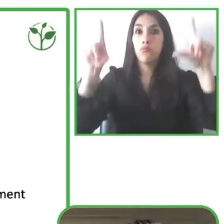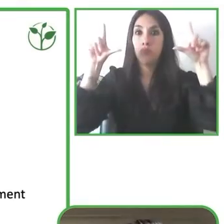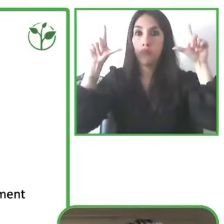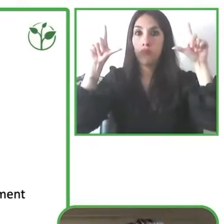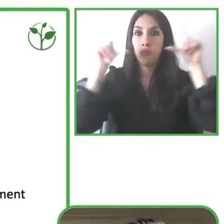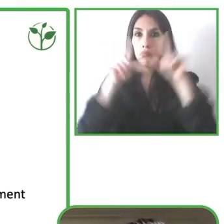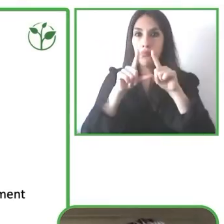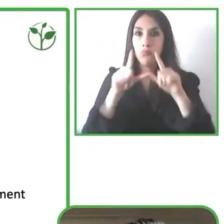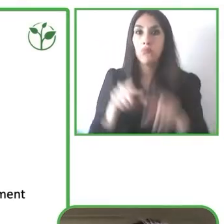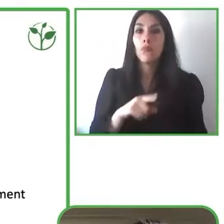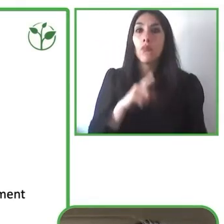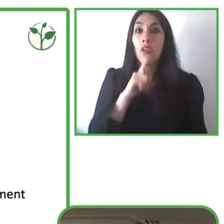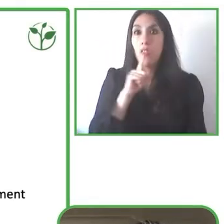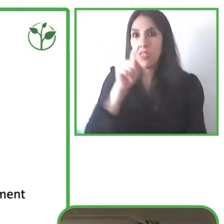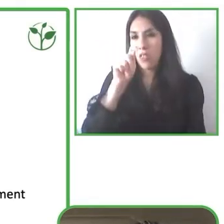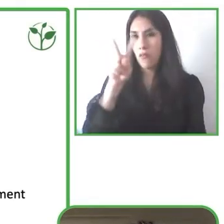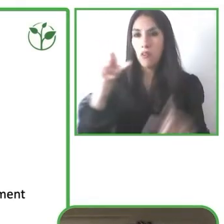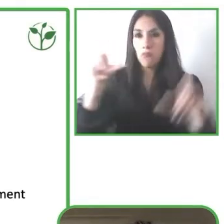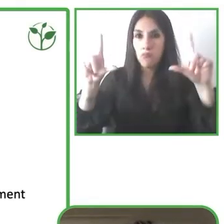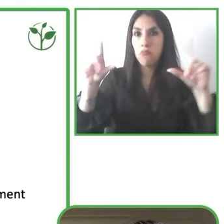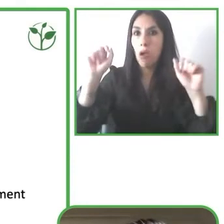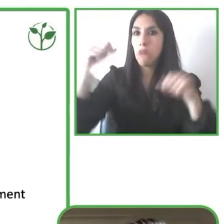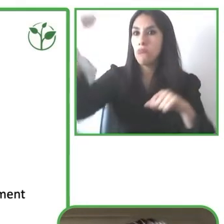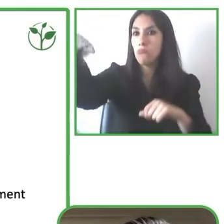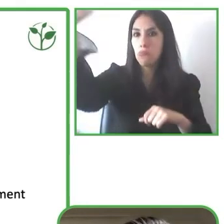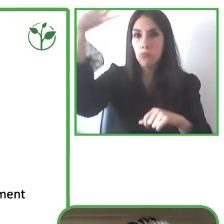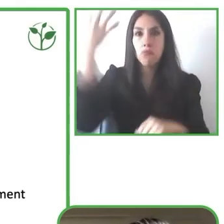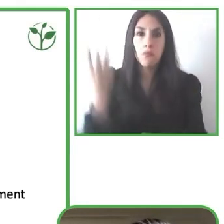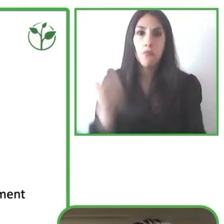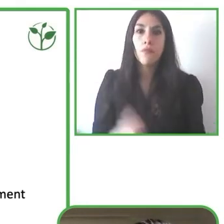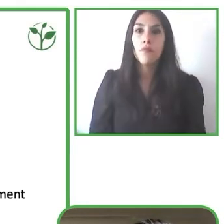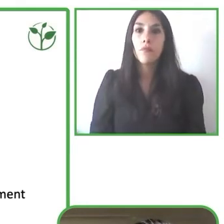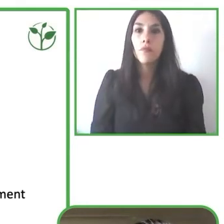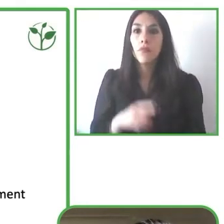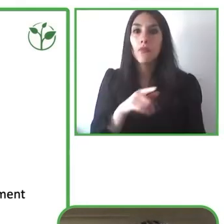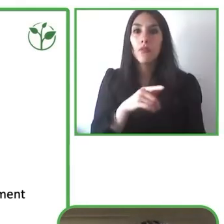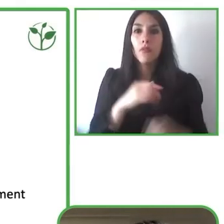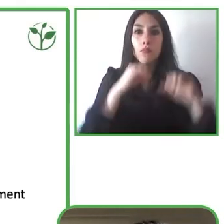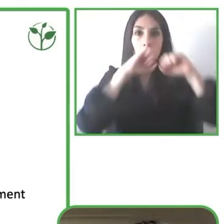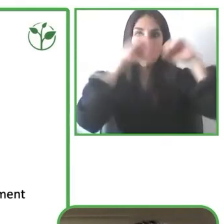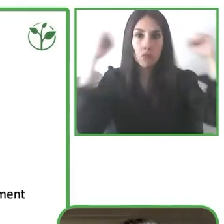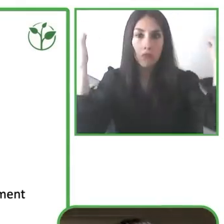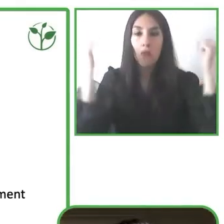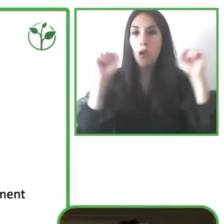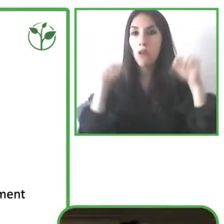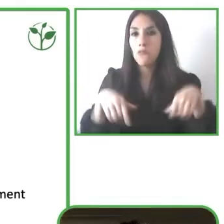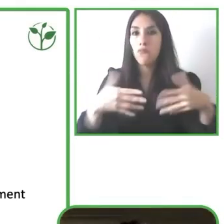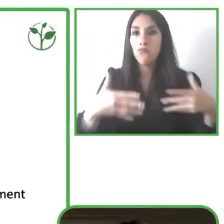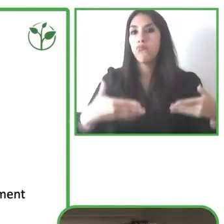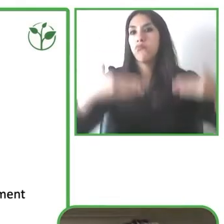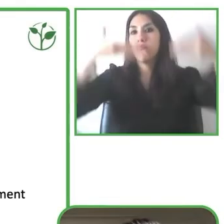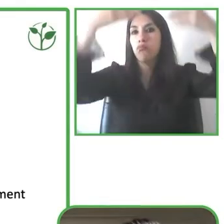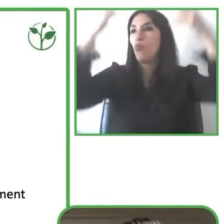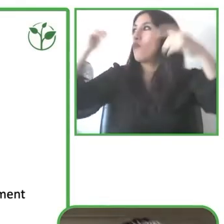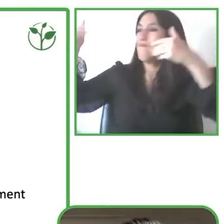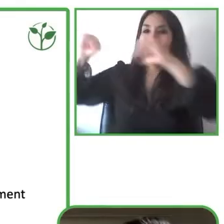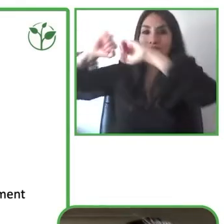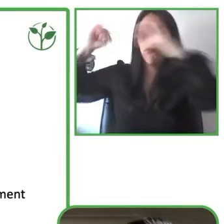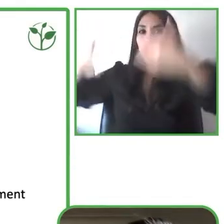of possibilities for the user to enhance their everyday life. And we don't want to stop there so we're still continuing to develop multiple